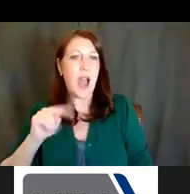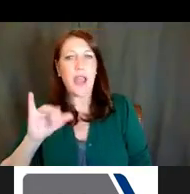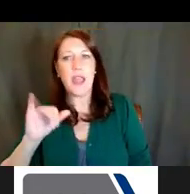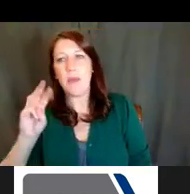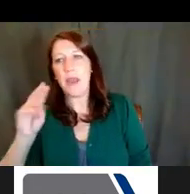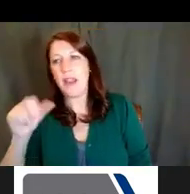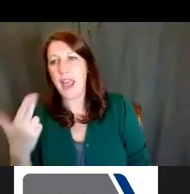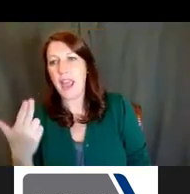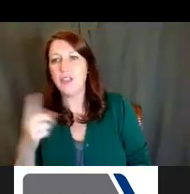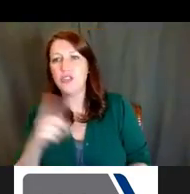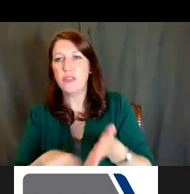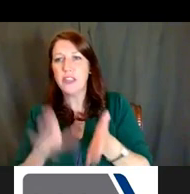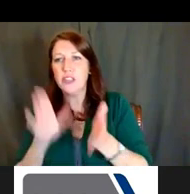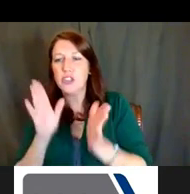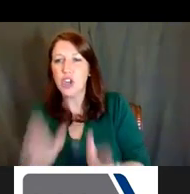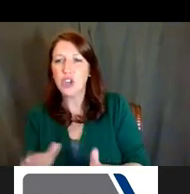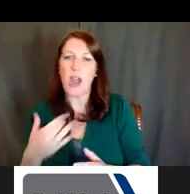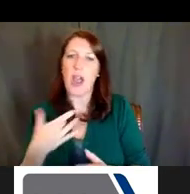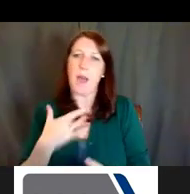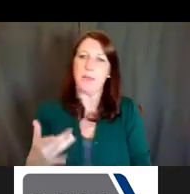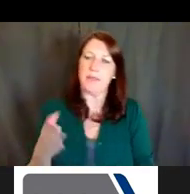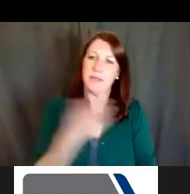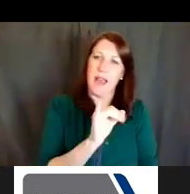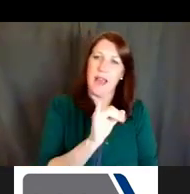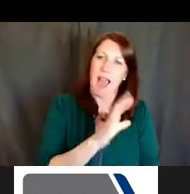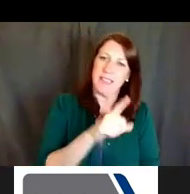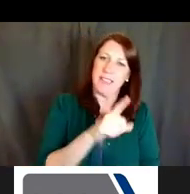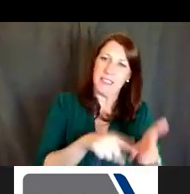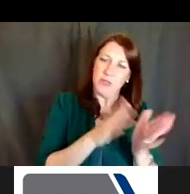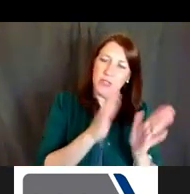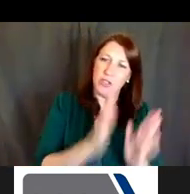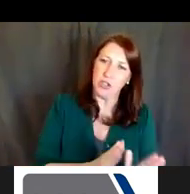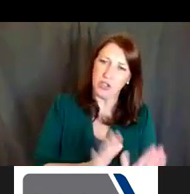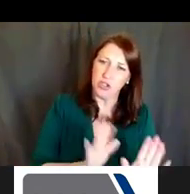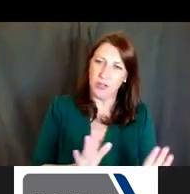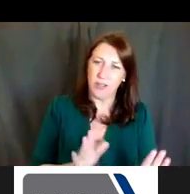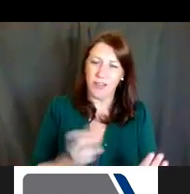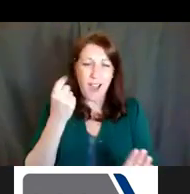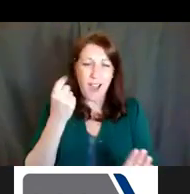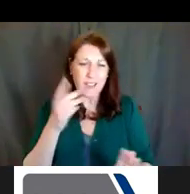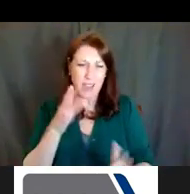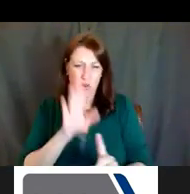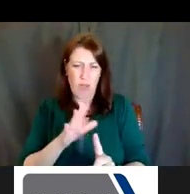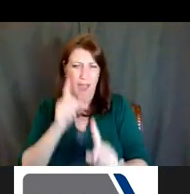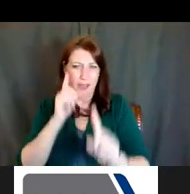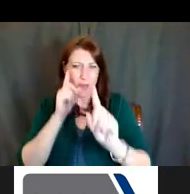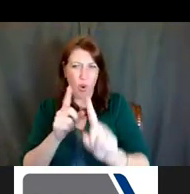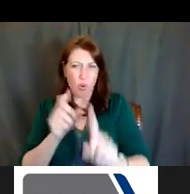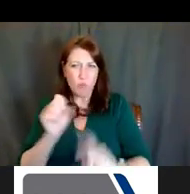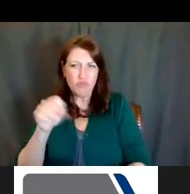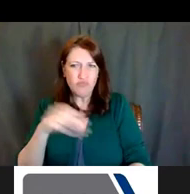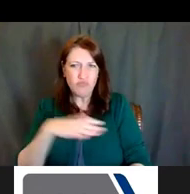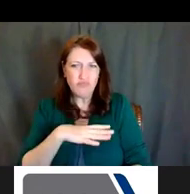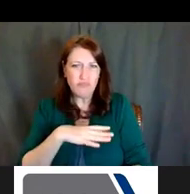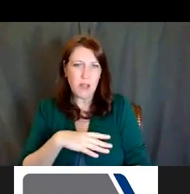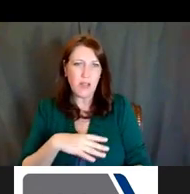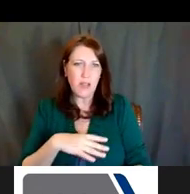you're a researcher that has various research interests and career goals, right? So just like we don't invest all of our money in just McDonald's,